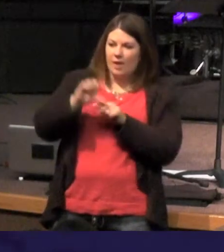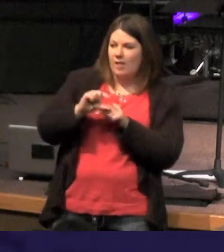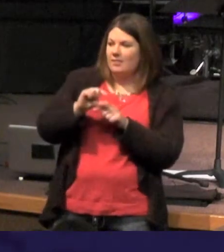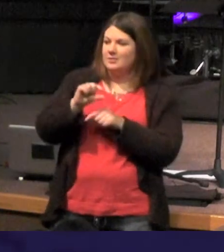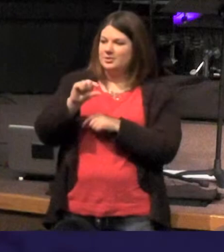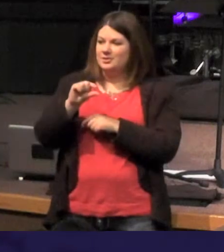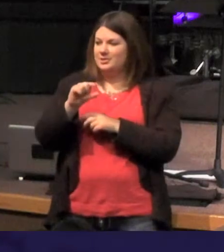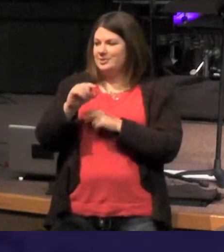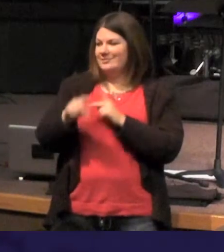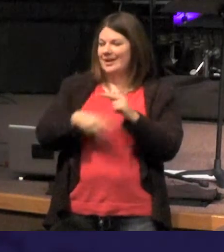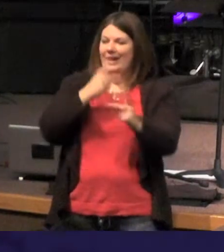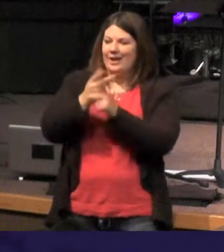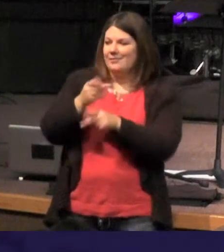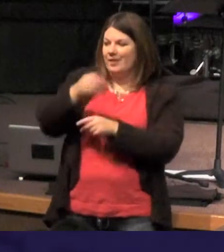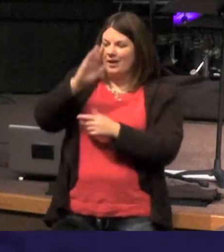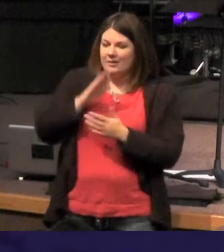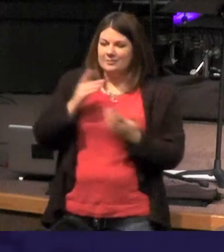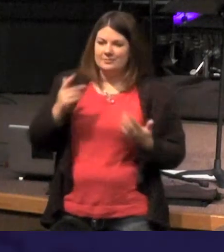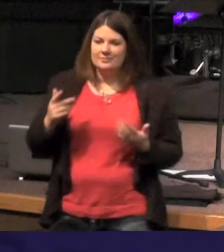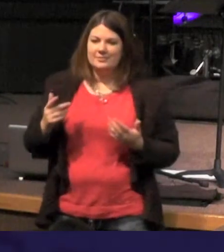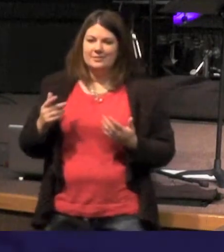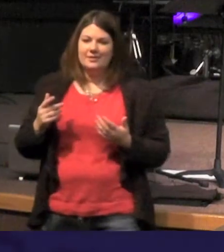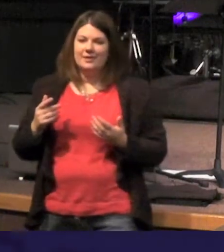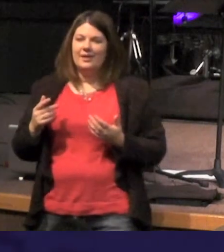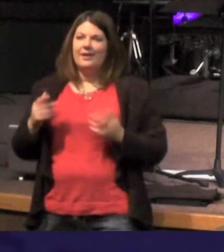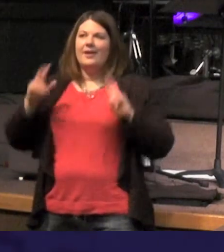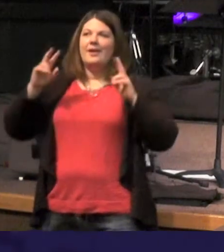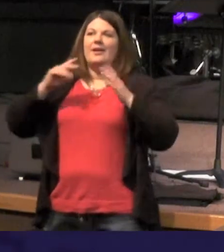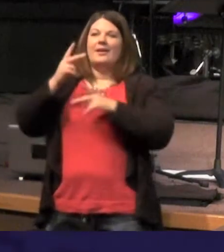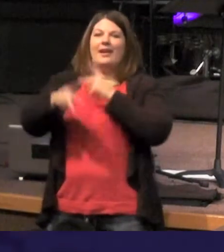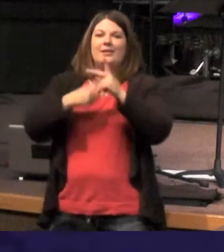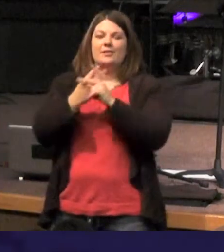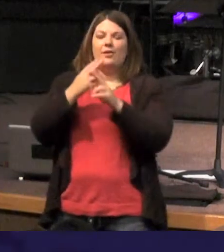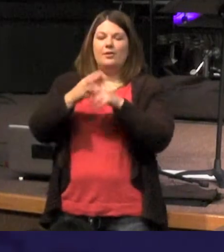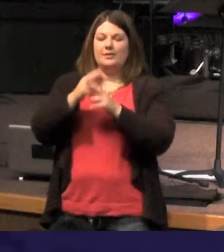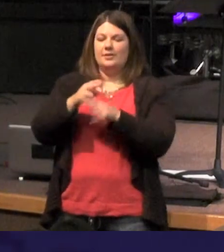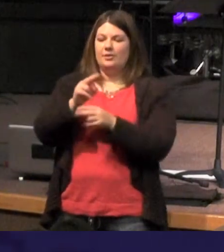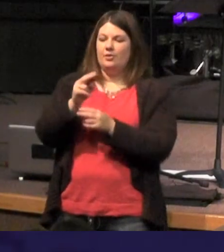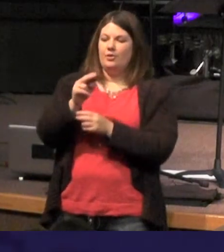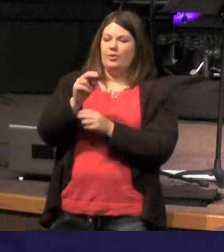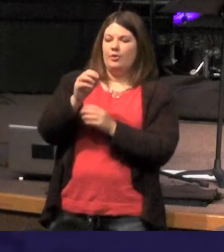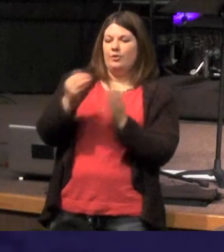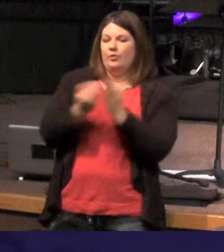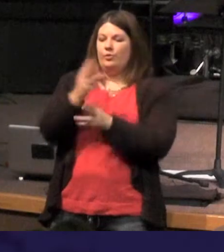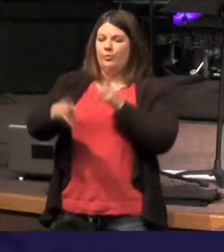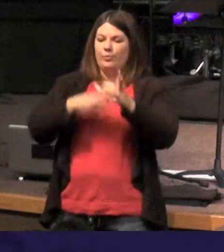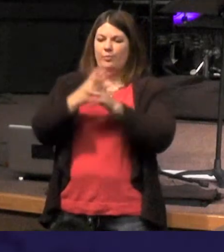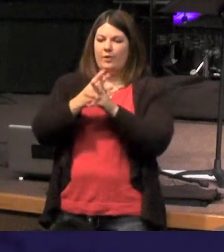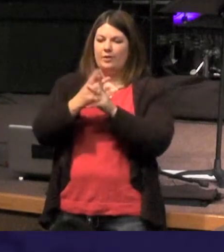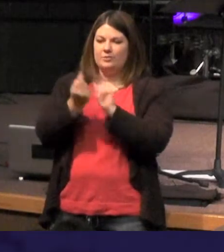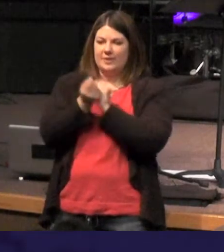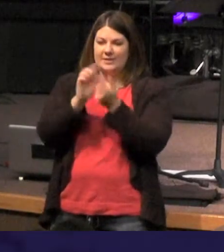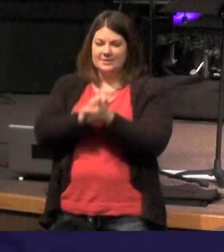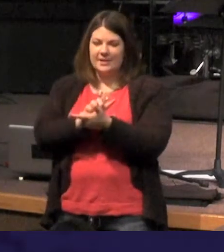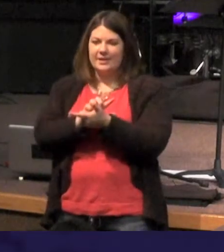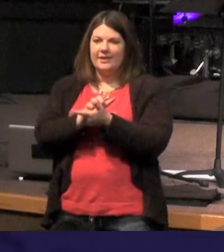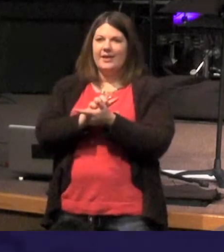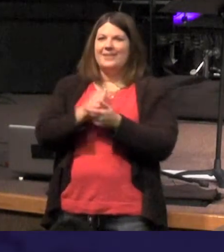in fact there there's a verse in the Bible called the New World Translation that translates this phrase In the beginning was the Word was with God and the Word was